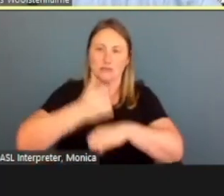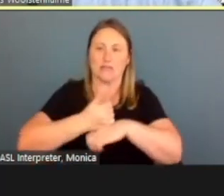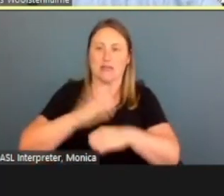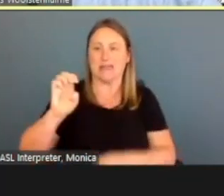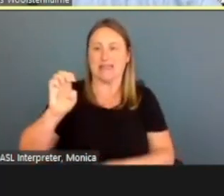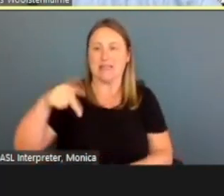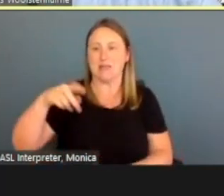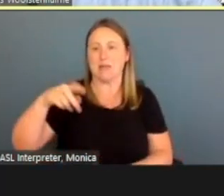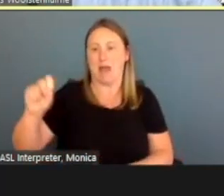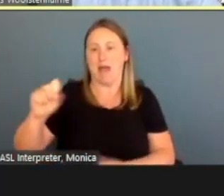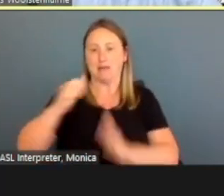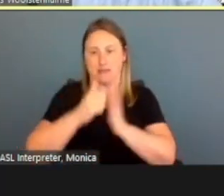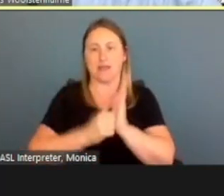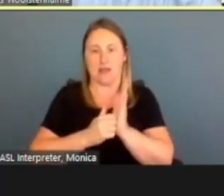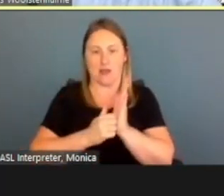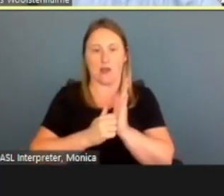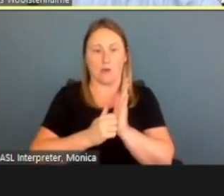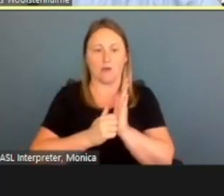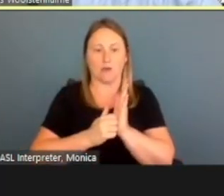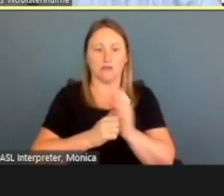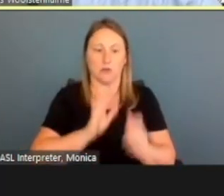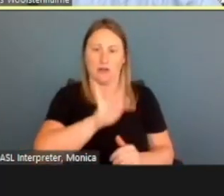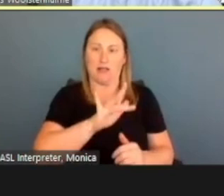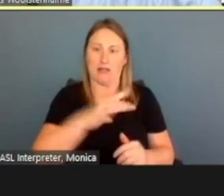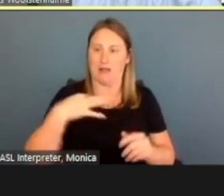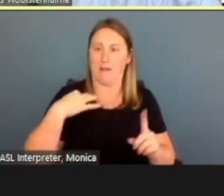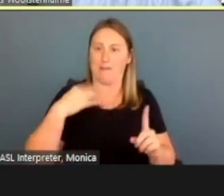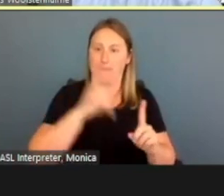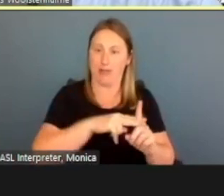and so if they click apply or sign up,